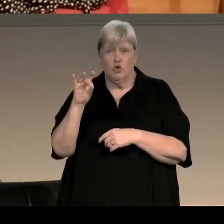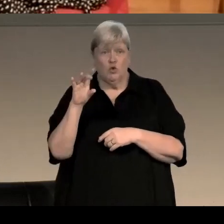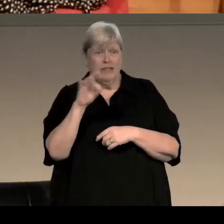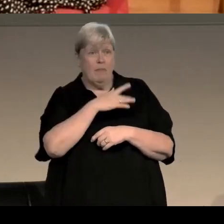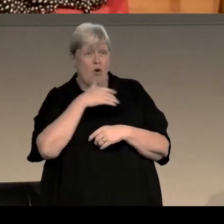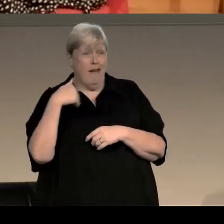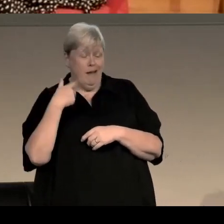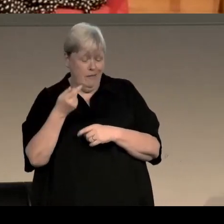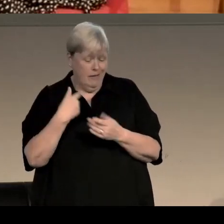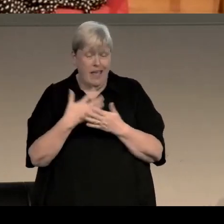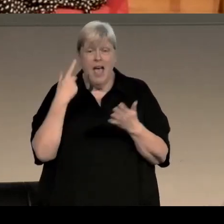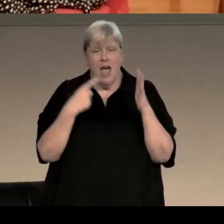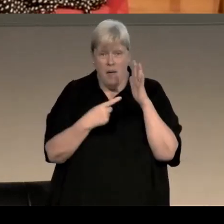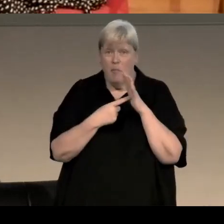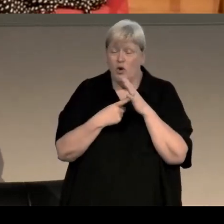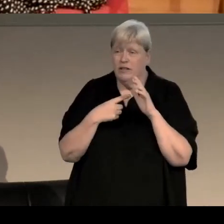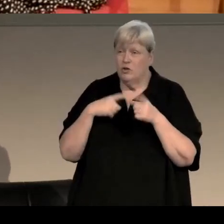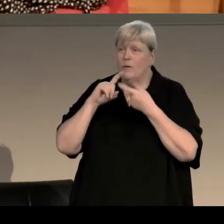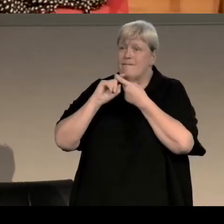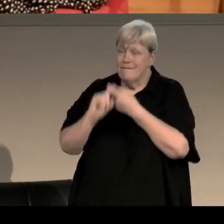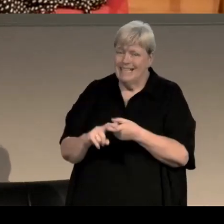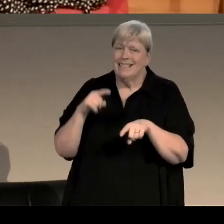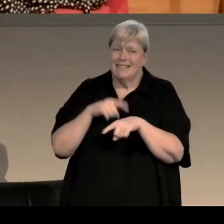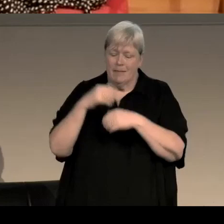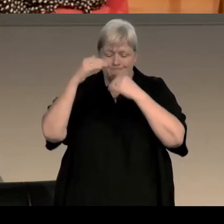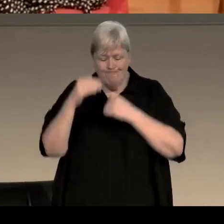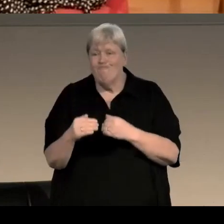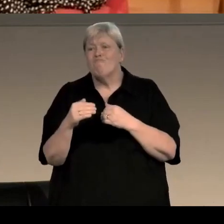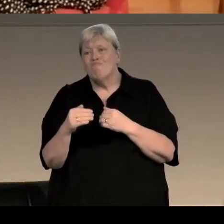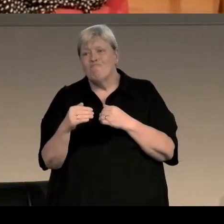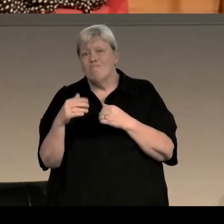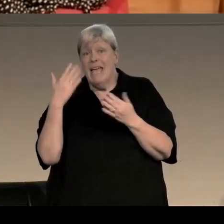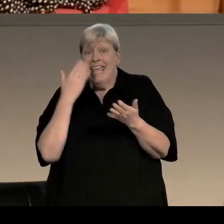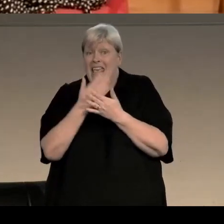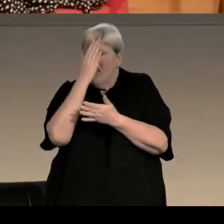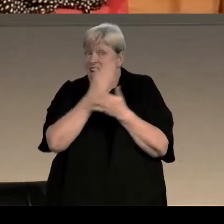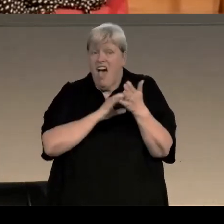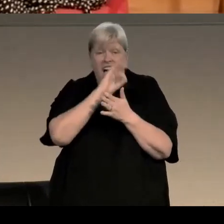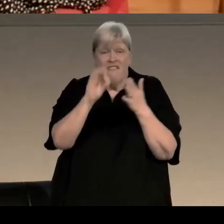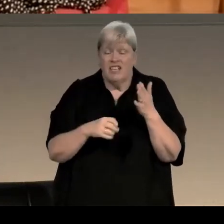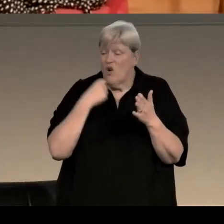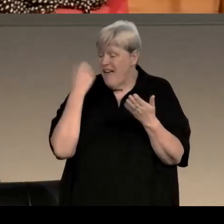I think it's important to set aside some time. Even if it's half an hour every night after the kids have gone to bed,